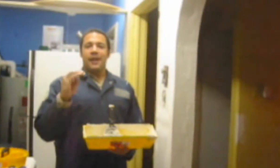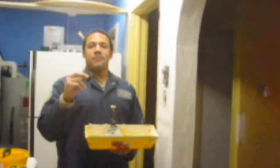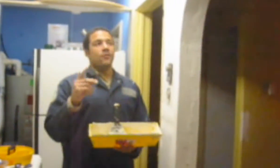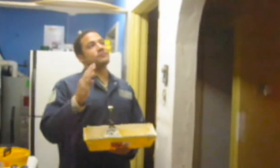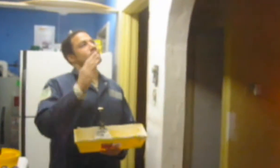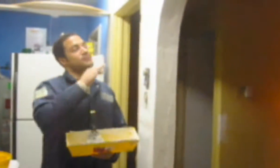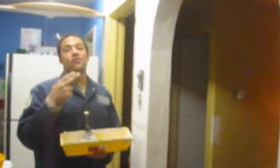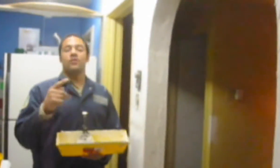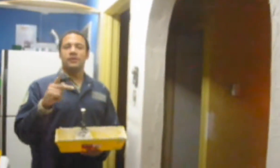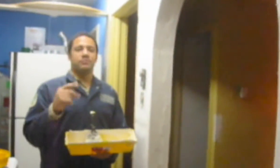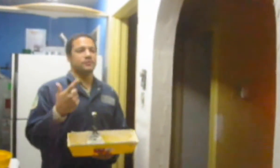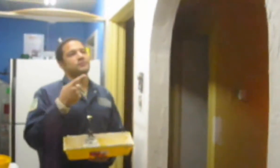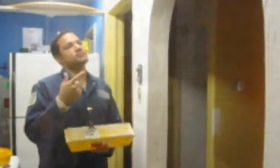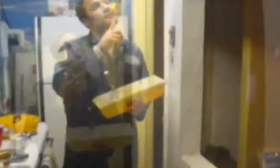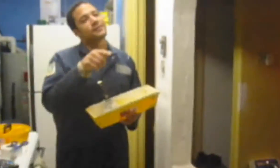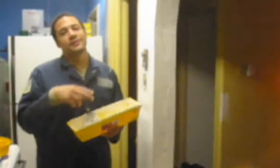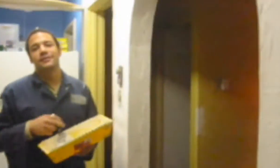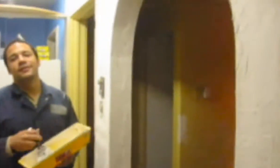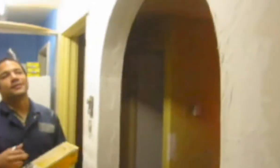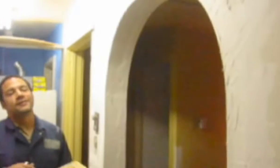.....this is called joint compound....